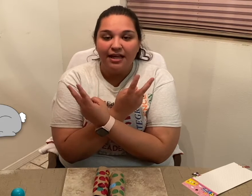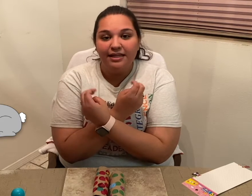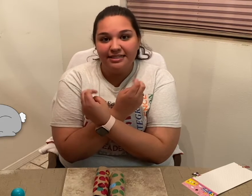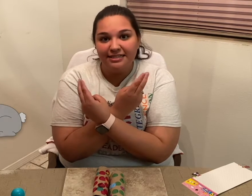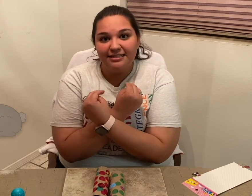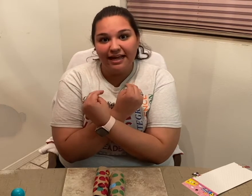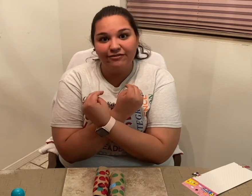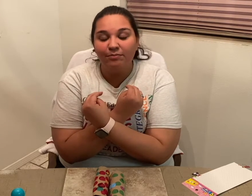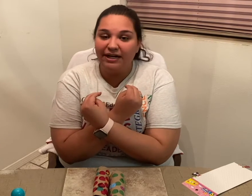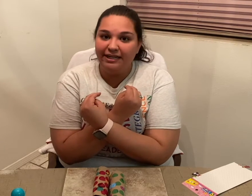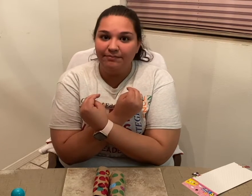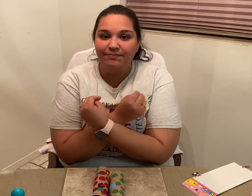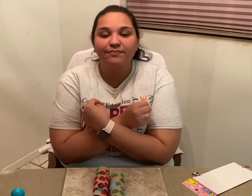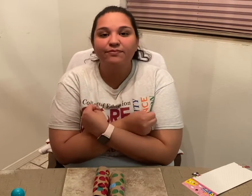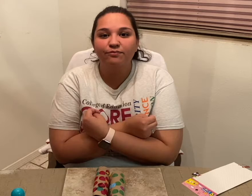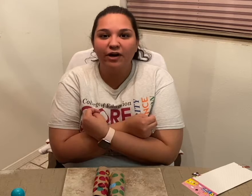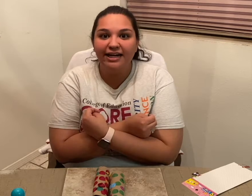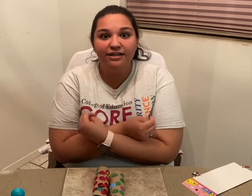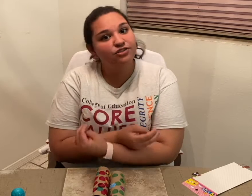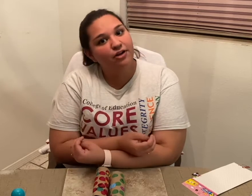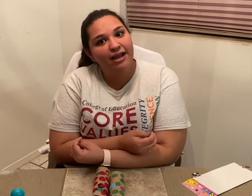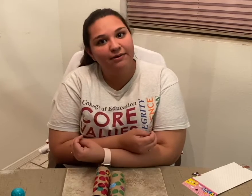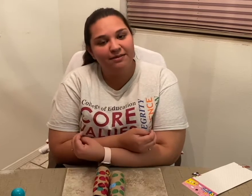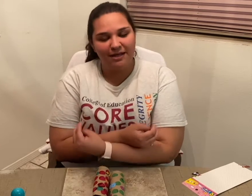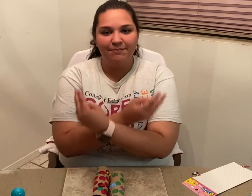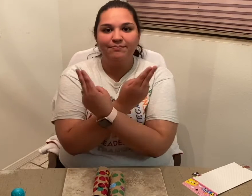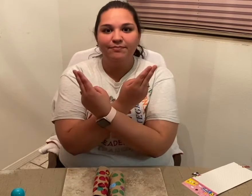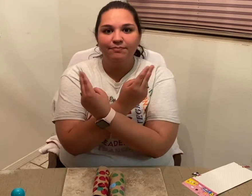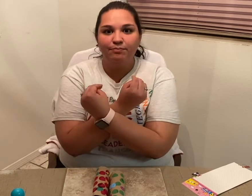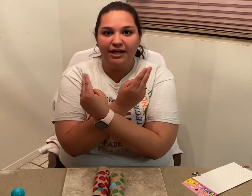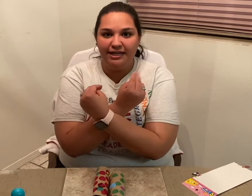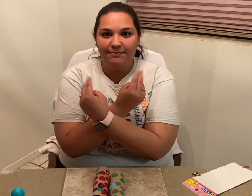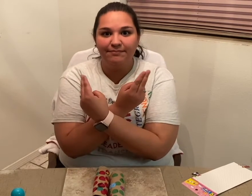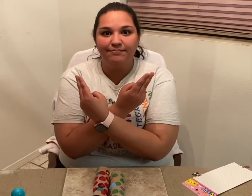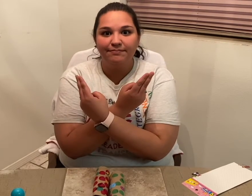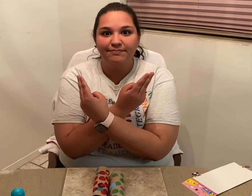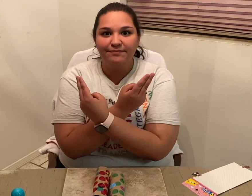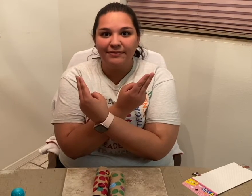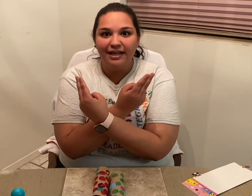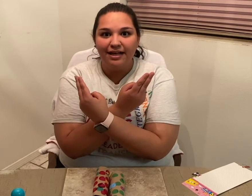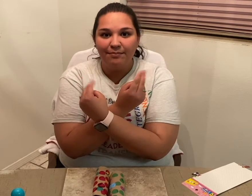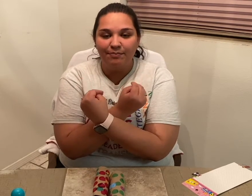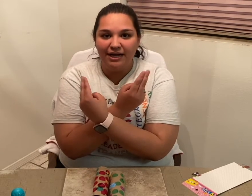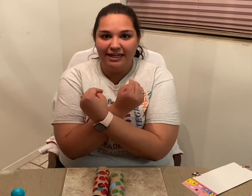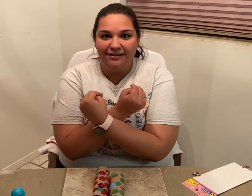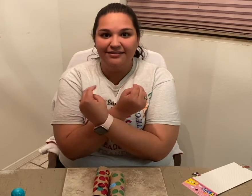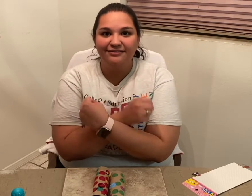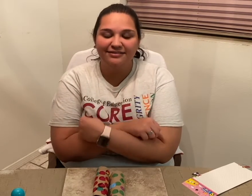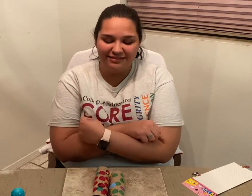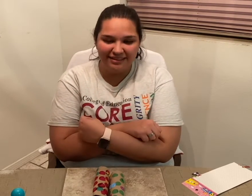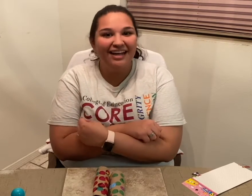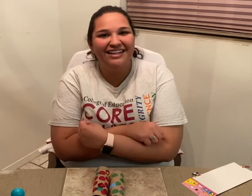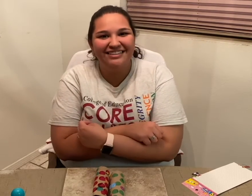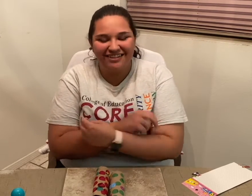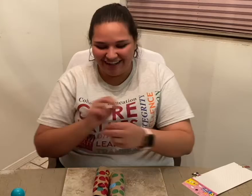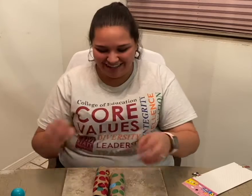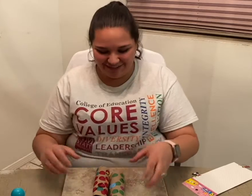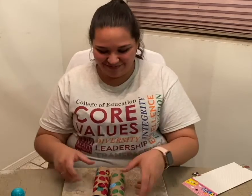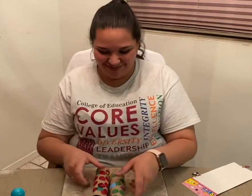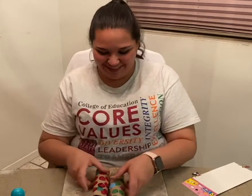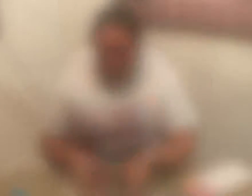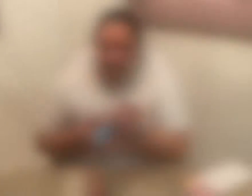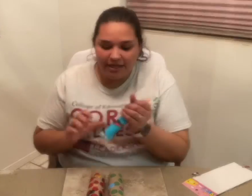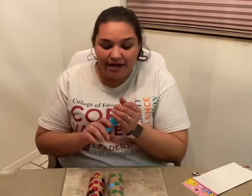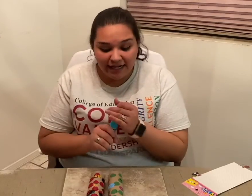This is the sign for "bunny". Ready? Try it with me! Bunny (signs 'bunny'). Bunny (signs 'bunny'). Good job! The next